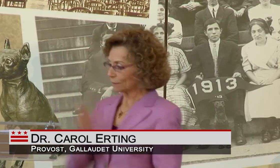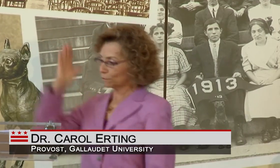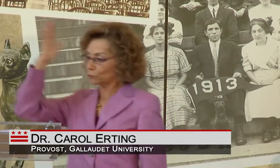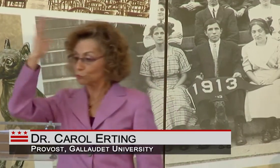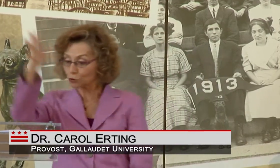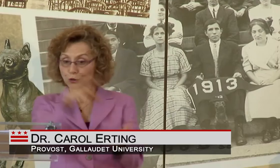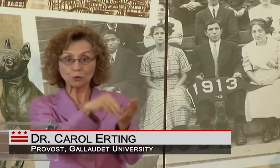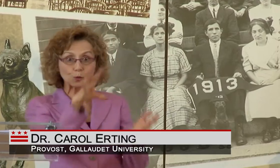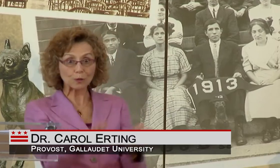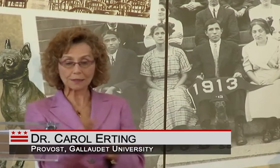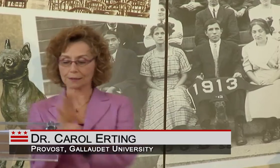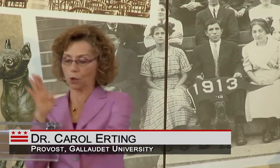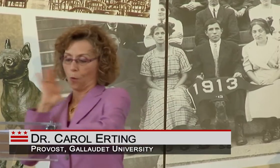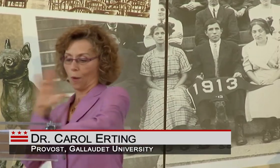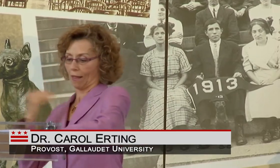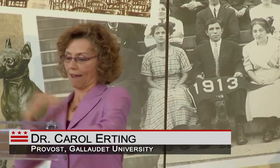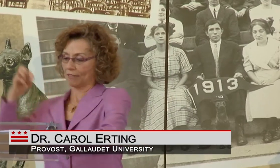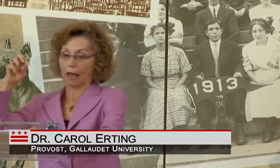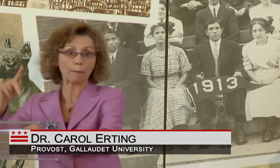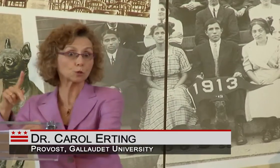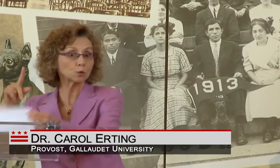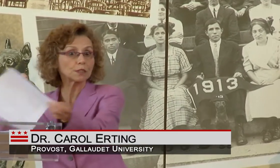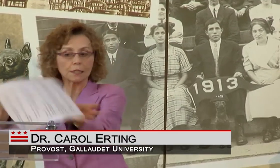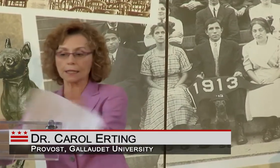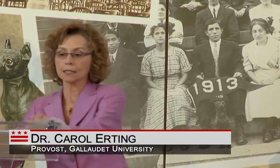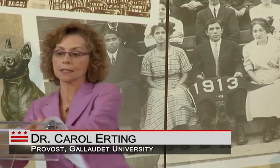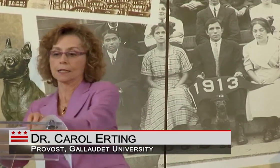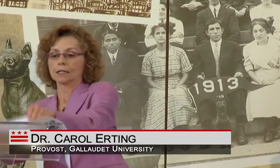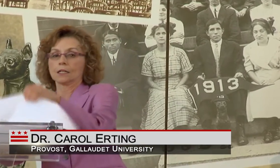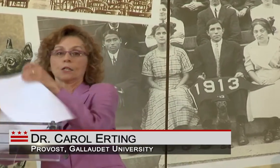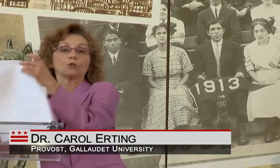OUR CURRENT AND FUTURE STUDENTS WILL HAVE OPPORTUNITIES.